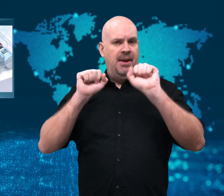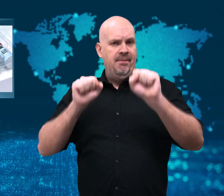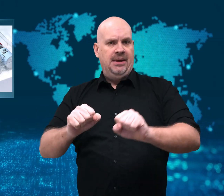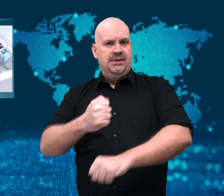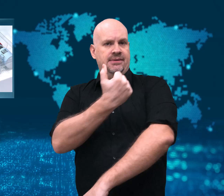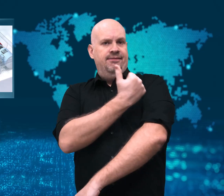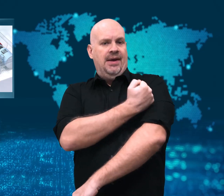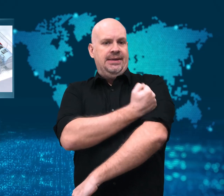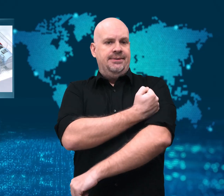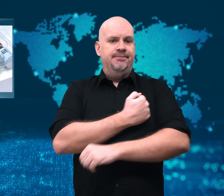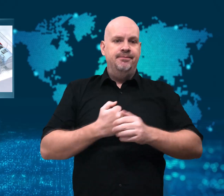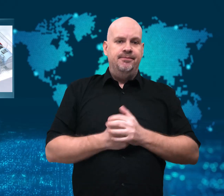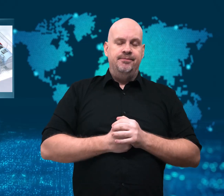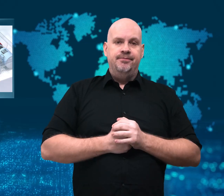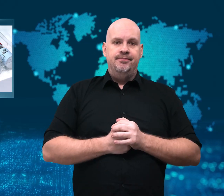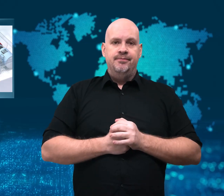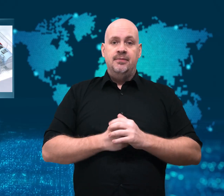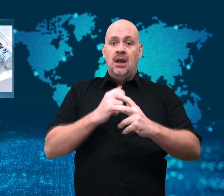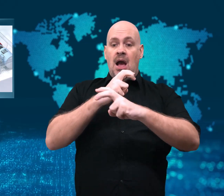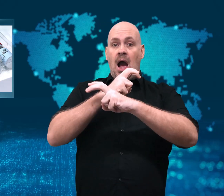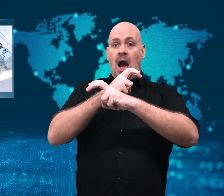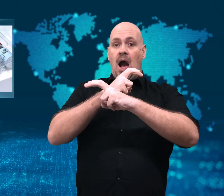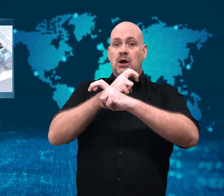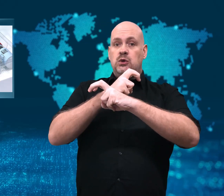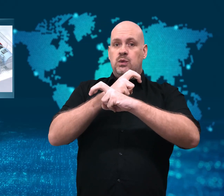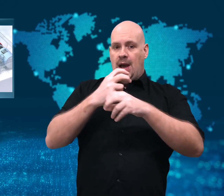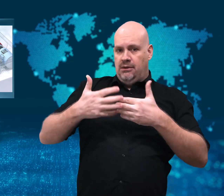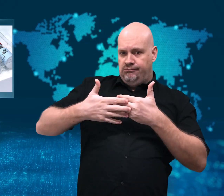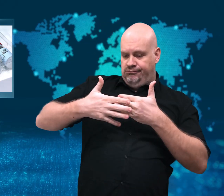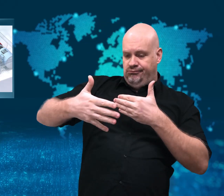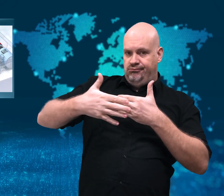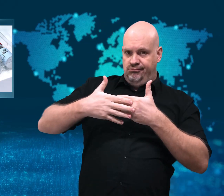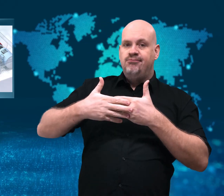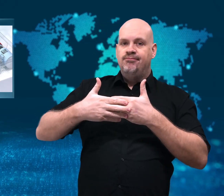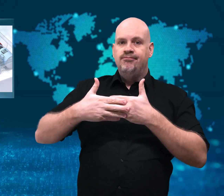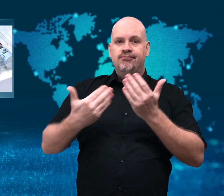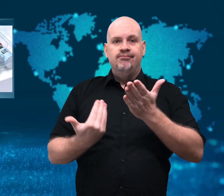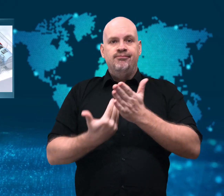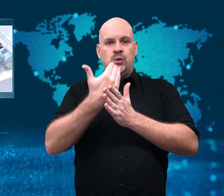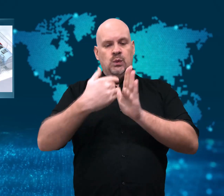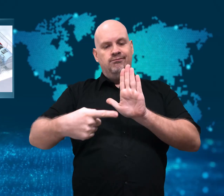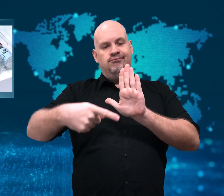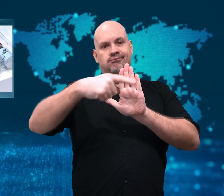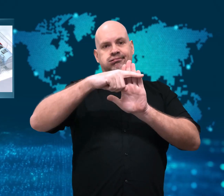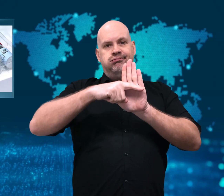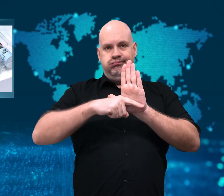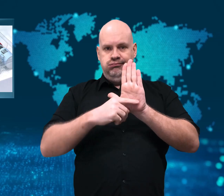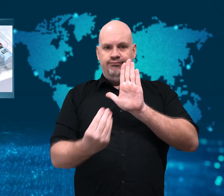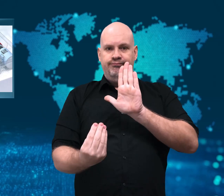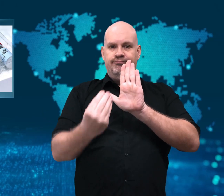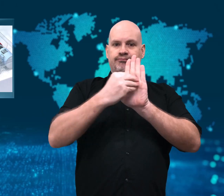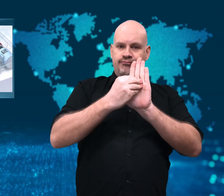In Greece, people over 60 must be vaccinated.